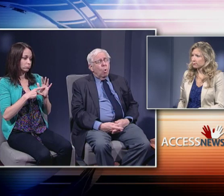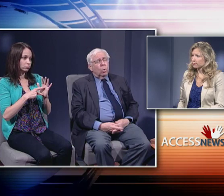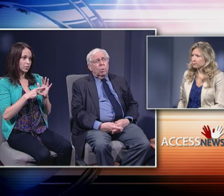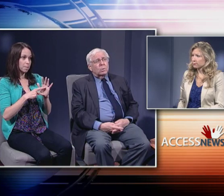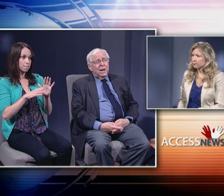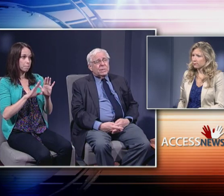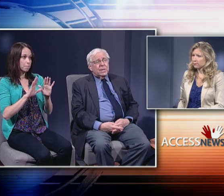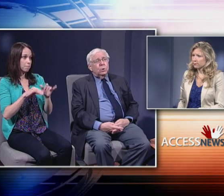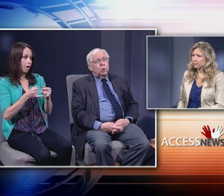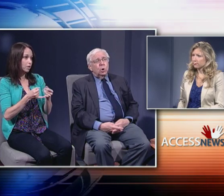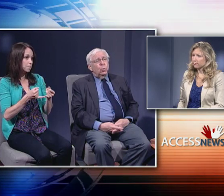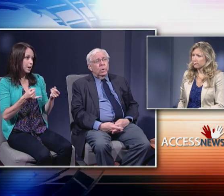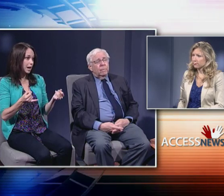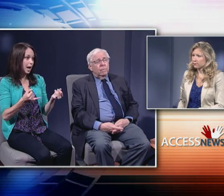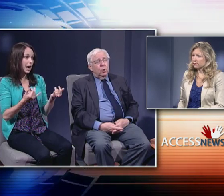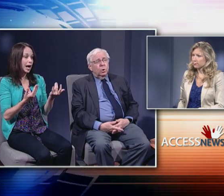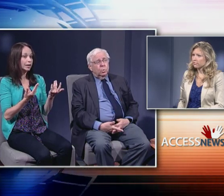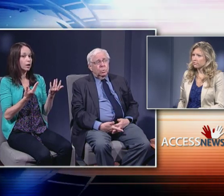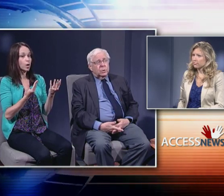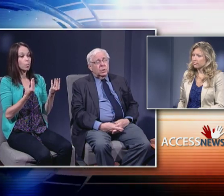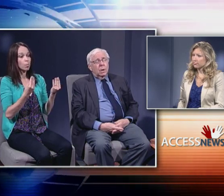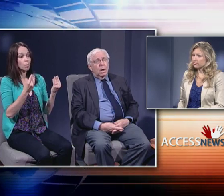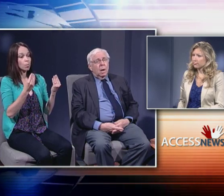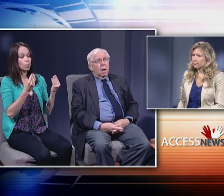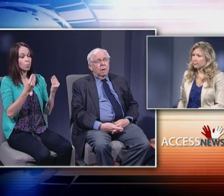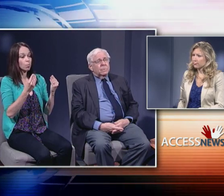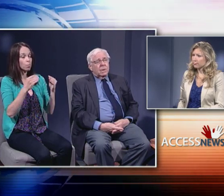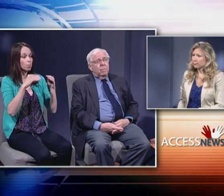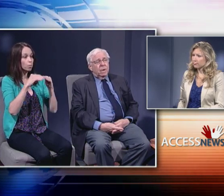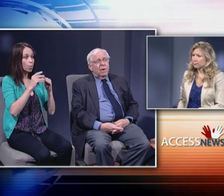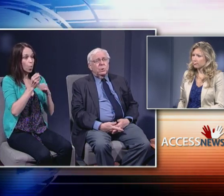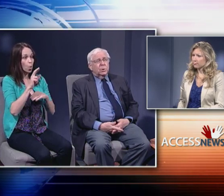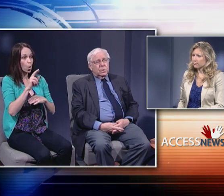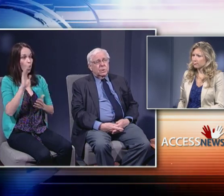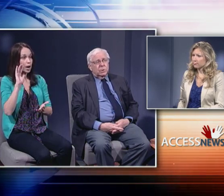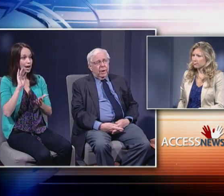or less intuitive views of somebody like Justice Scalia.